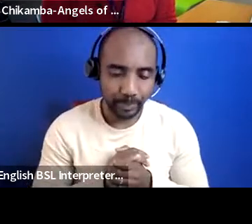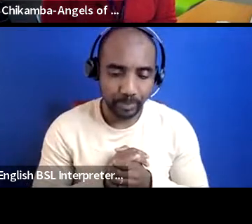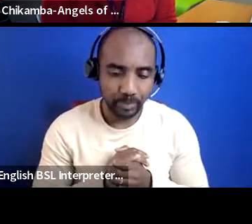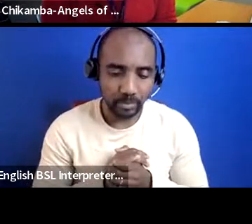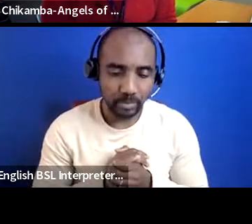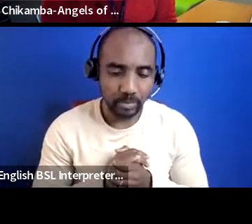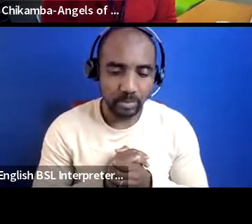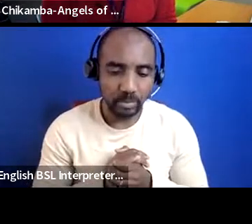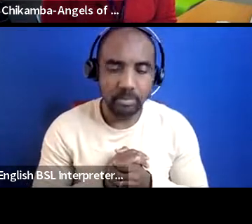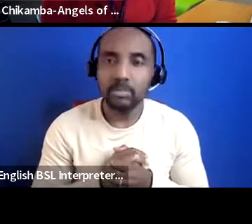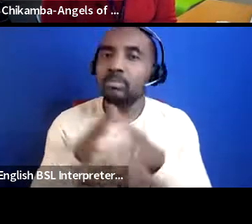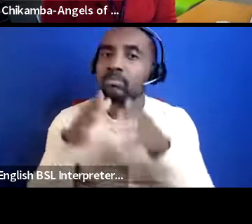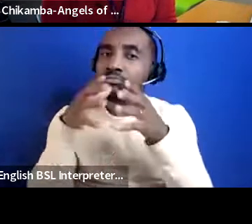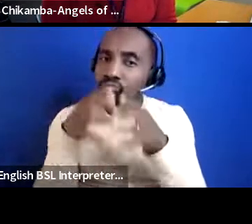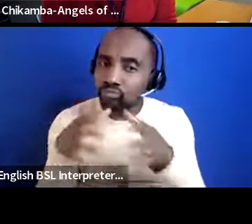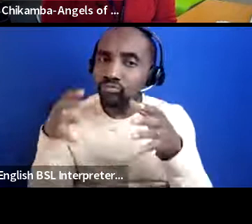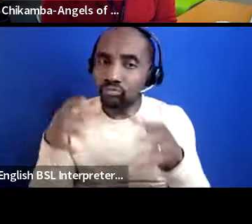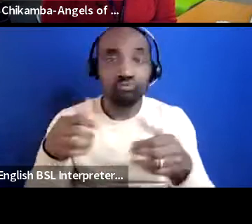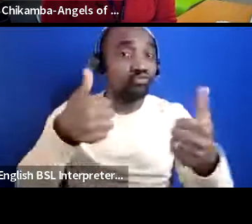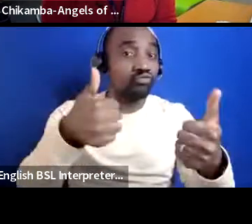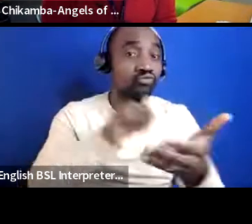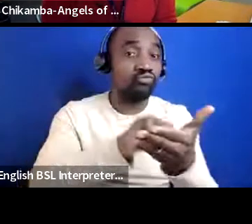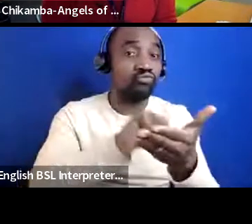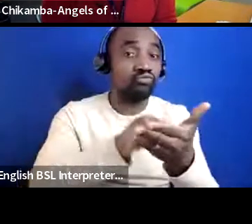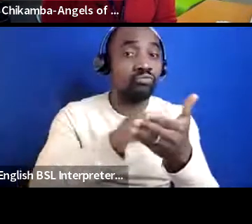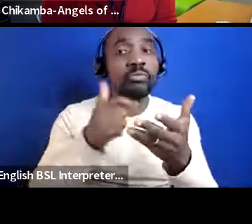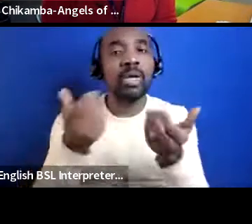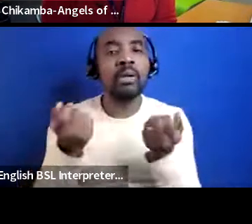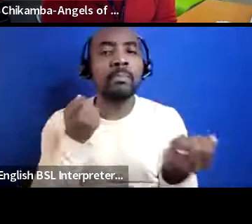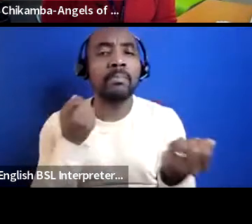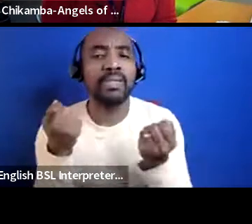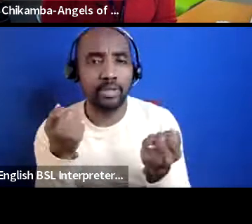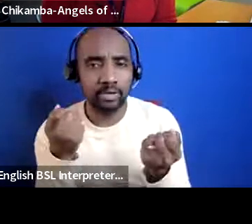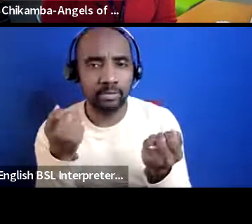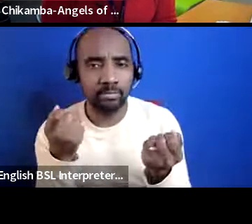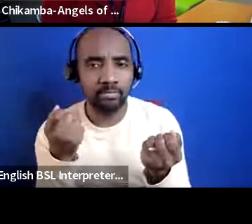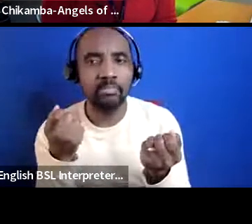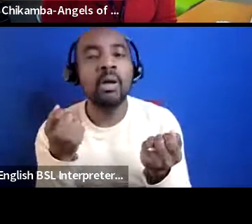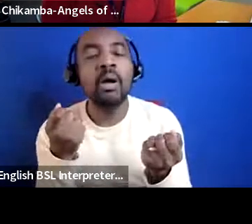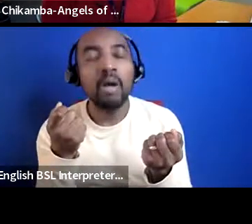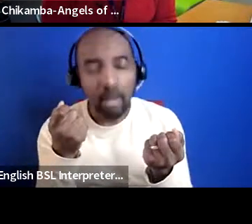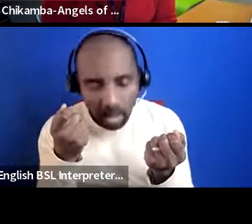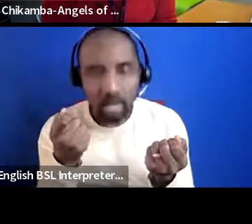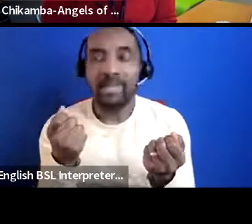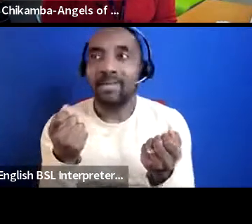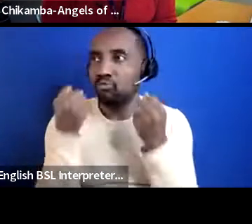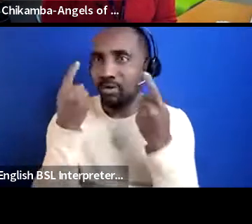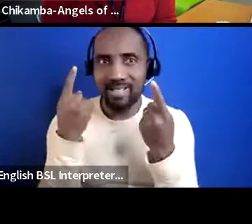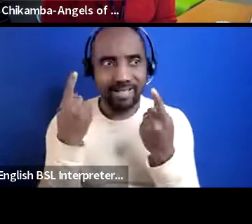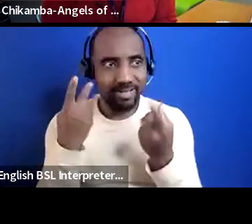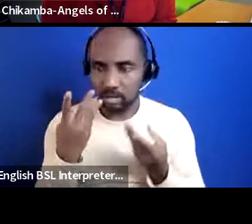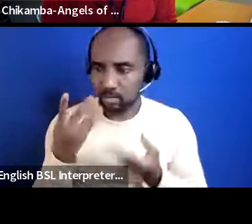that growth um and at the same time recognizing that our capacity and our resources very limited